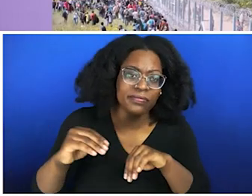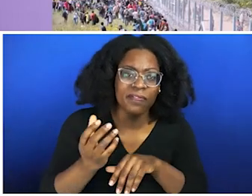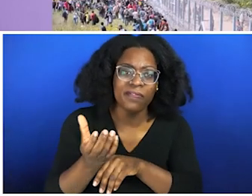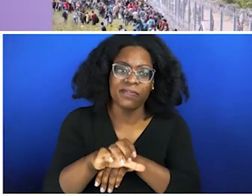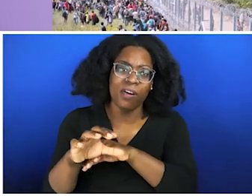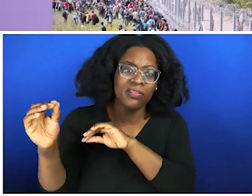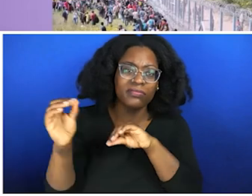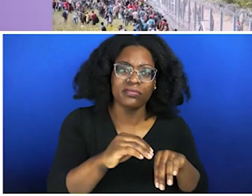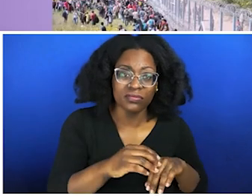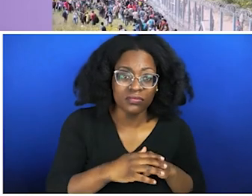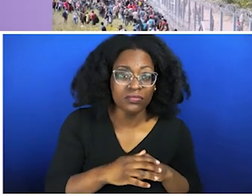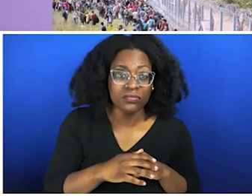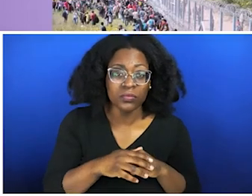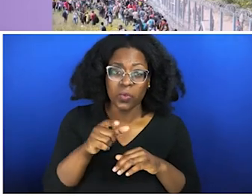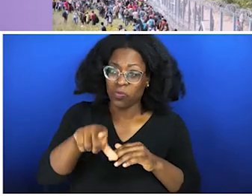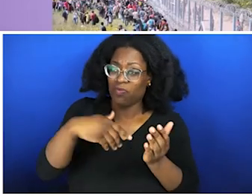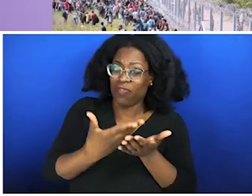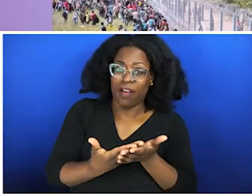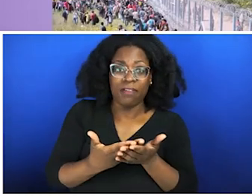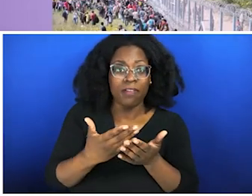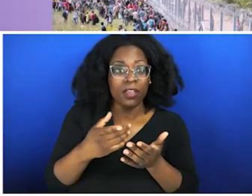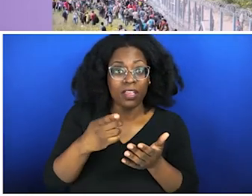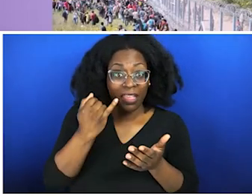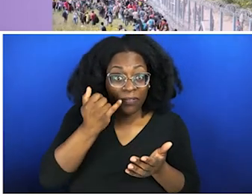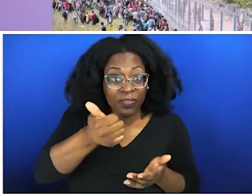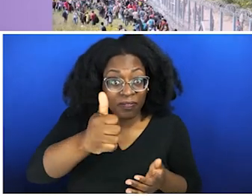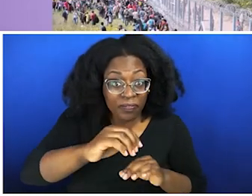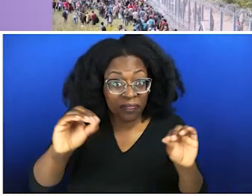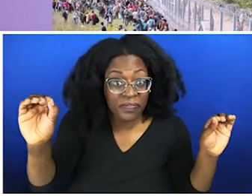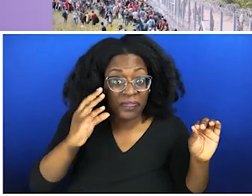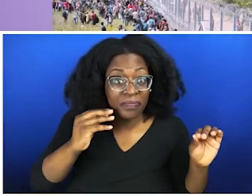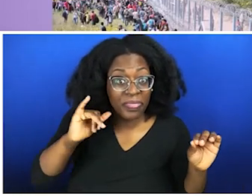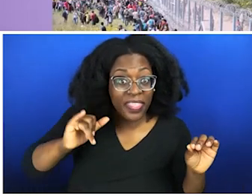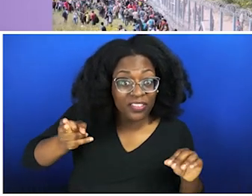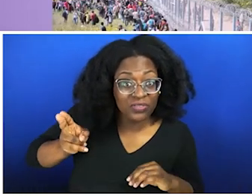goes. To be sane enough to sit in this room and ingest what's going on in this world,